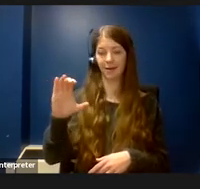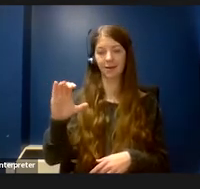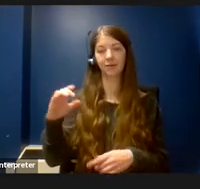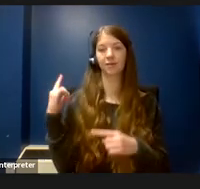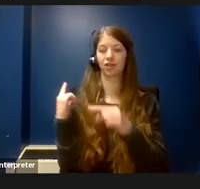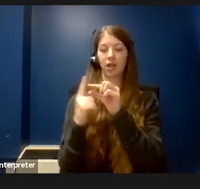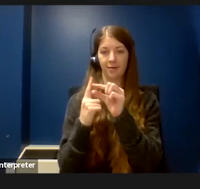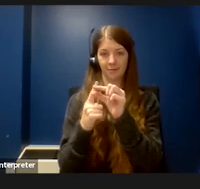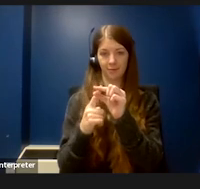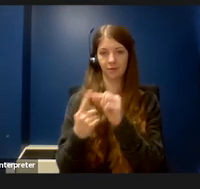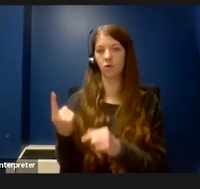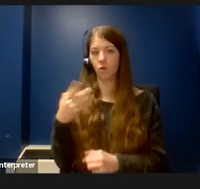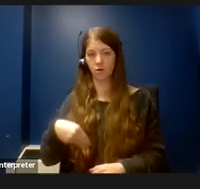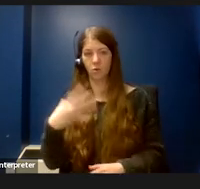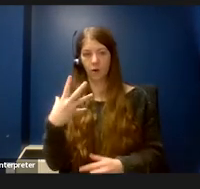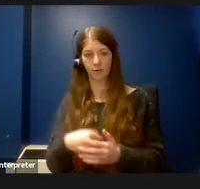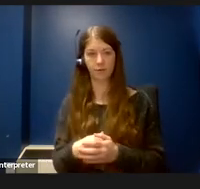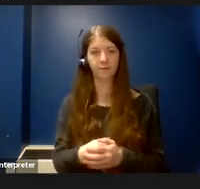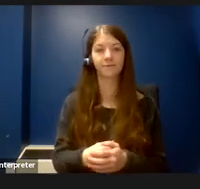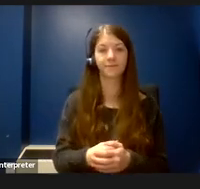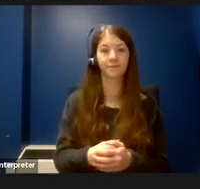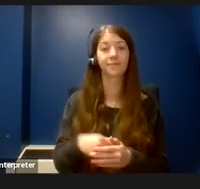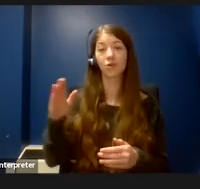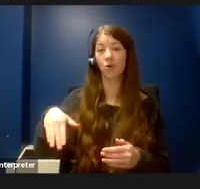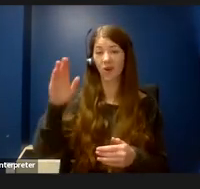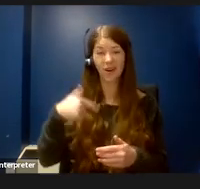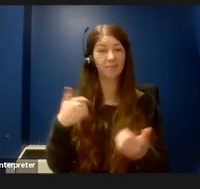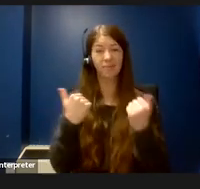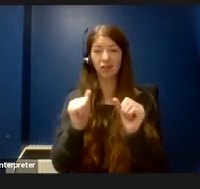Growing up, I always tried to fit in and not draw attention to myself,